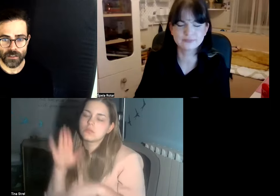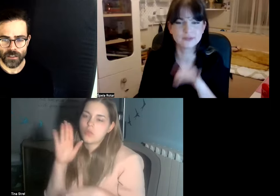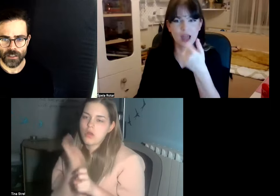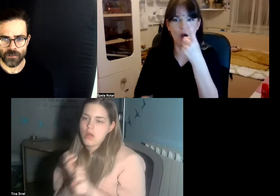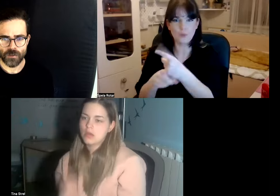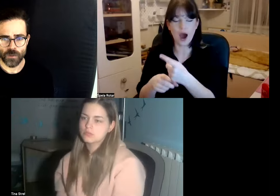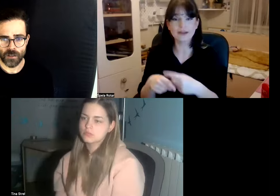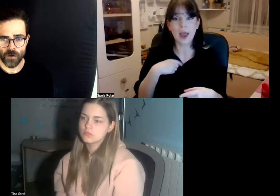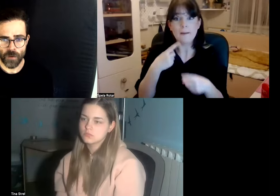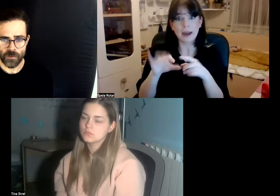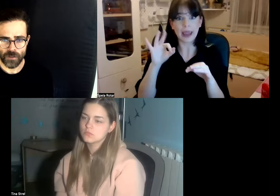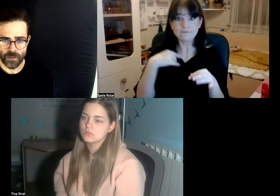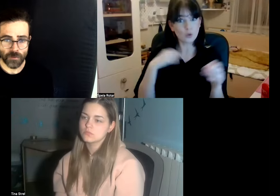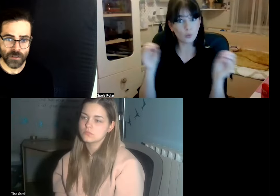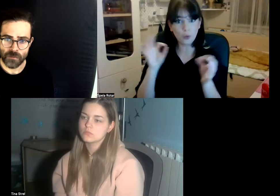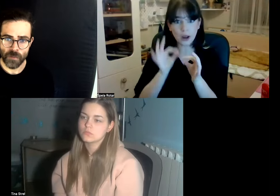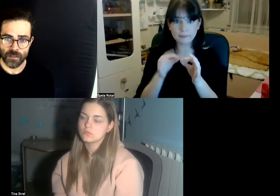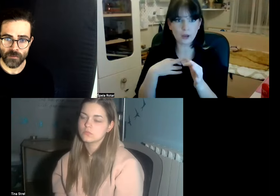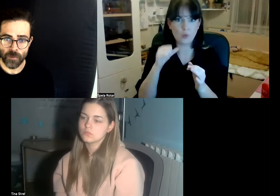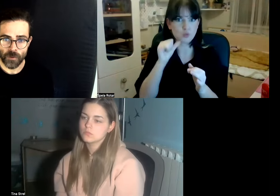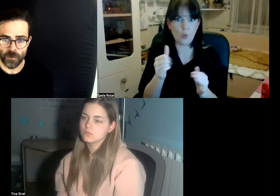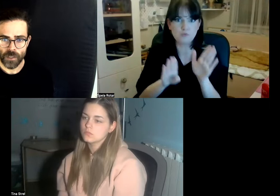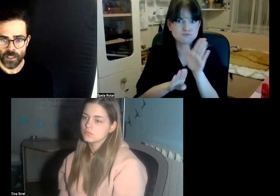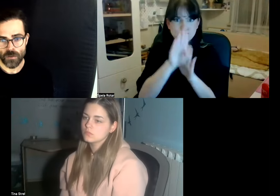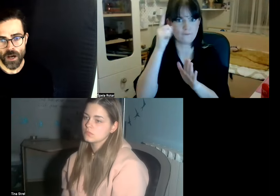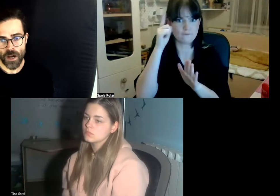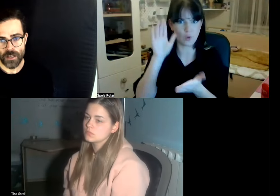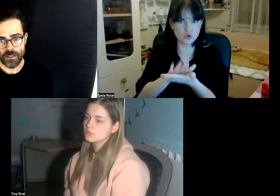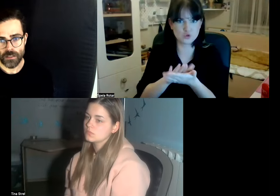and of course we can grow back with interpreters about these people try